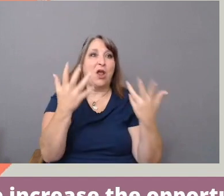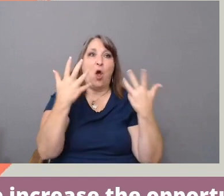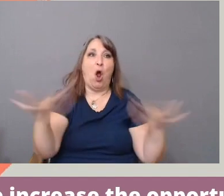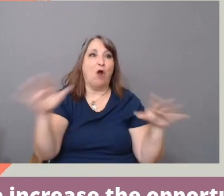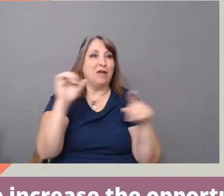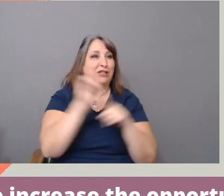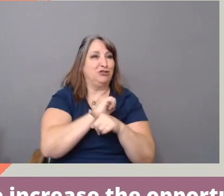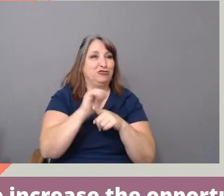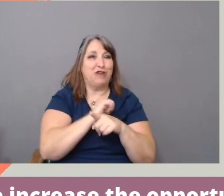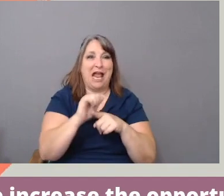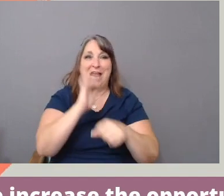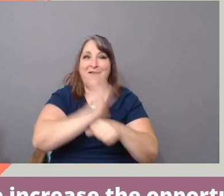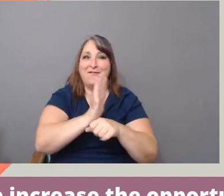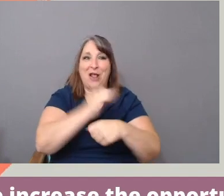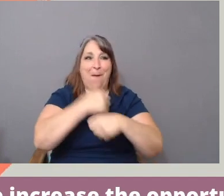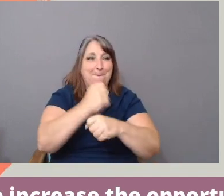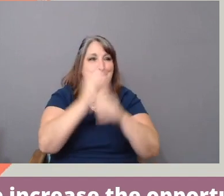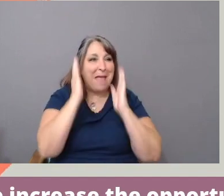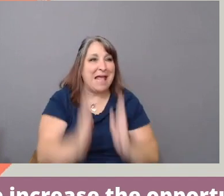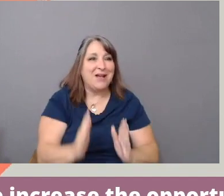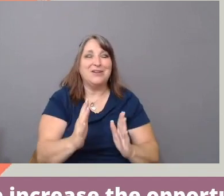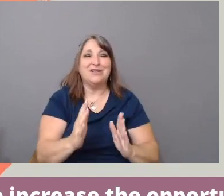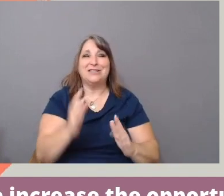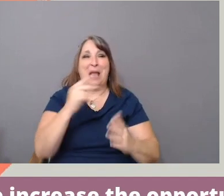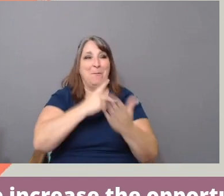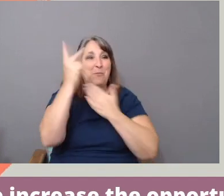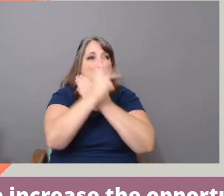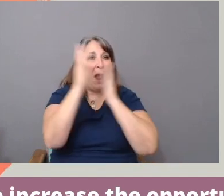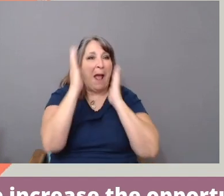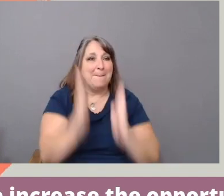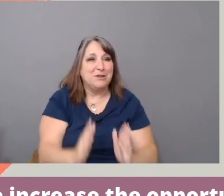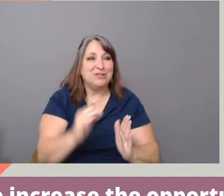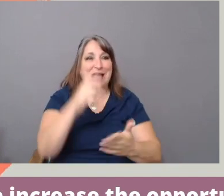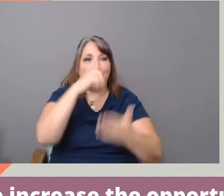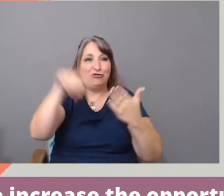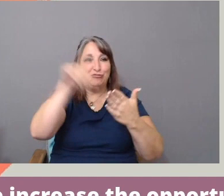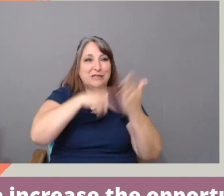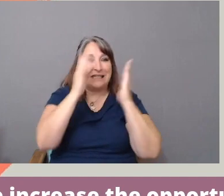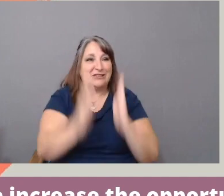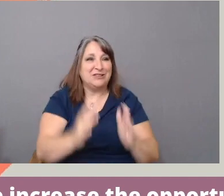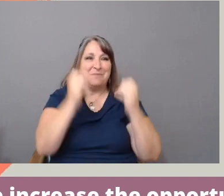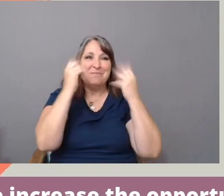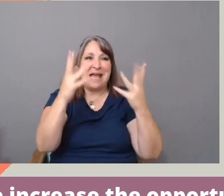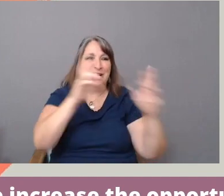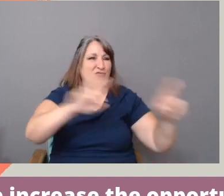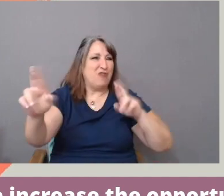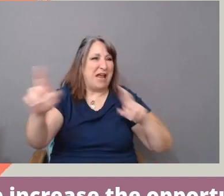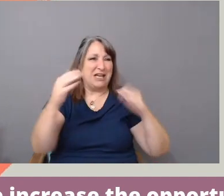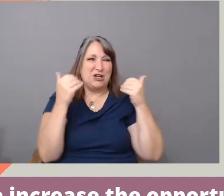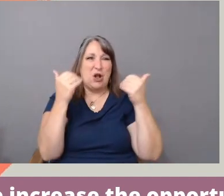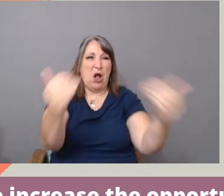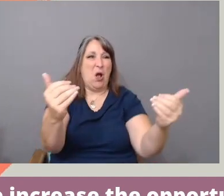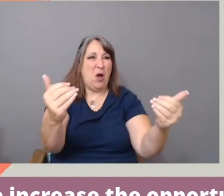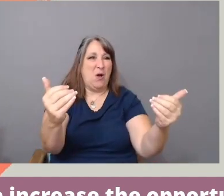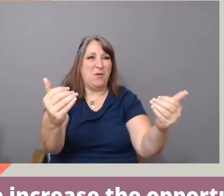filmmakers and programmers and critics ready to go. They don't need some training program to teach